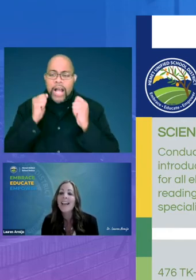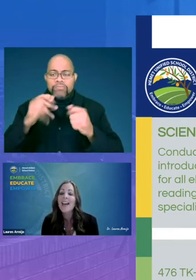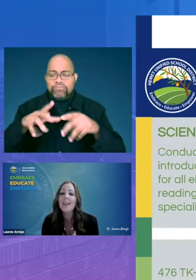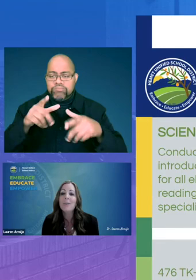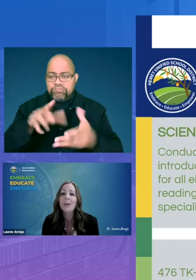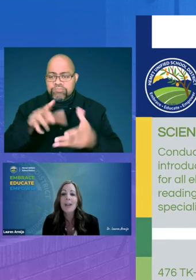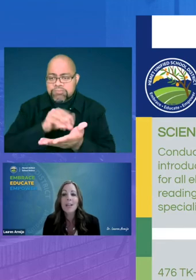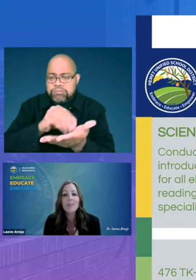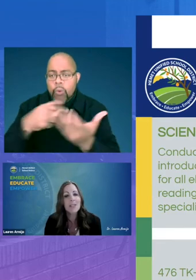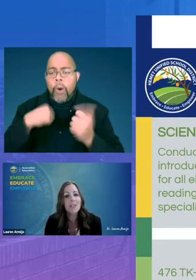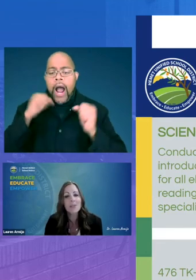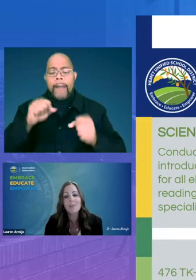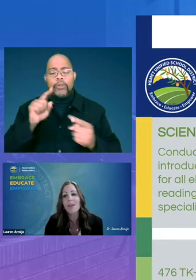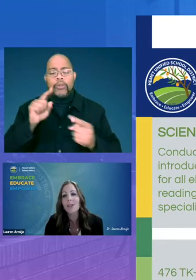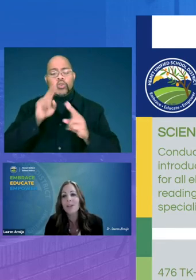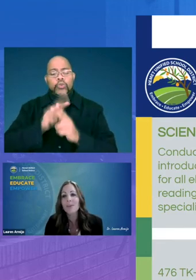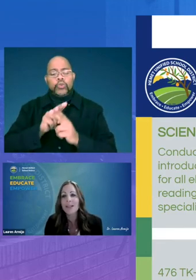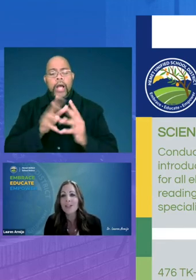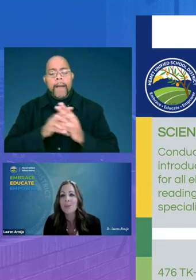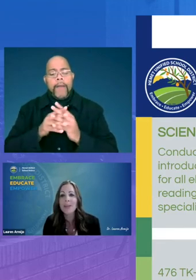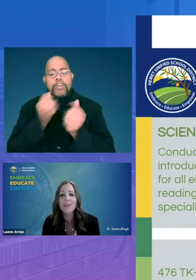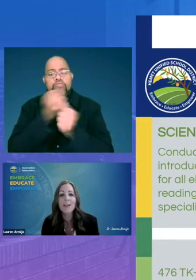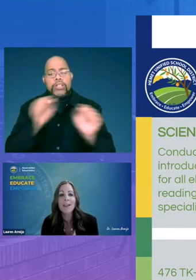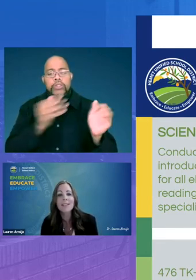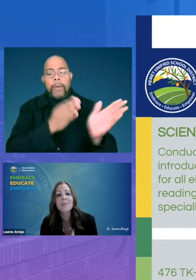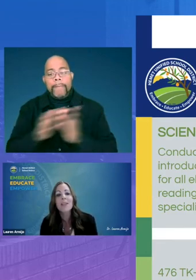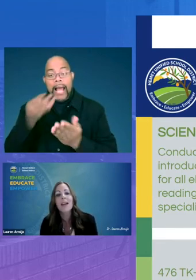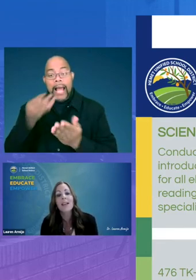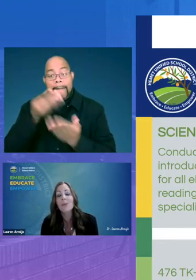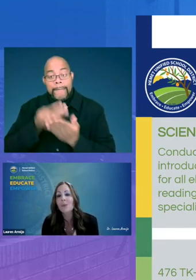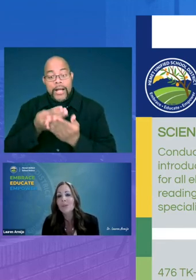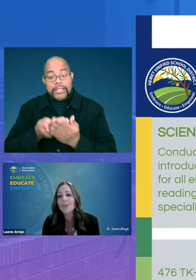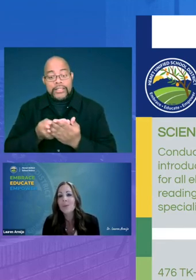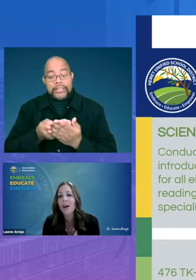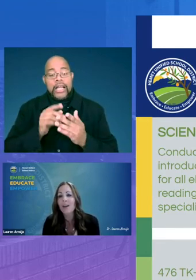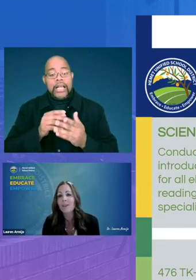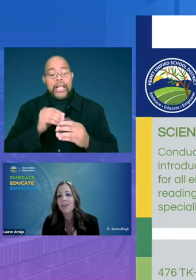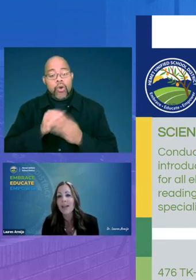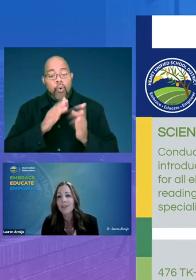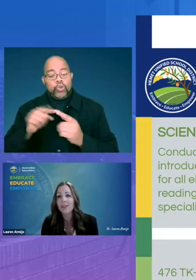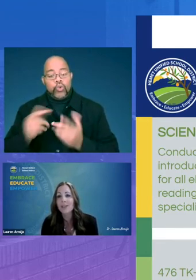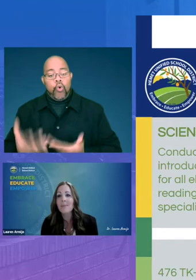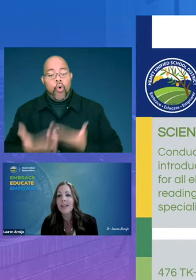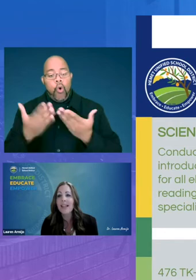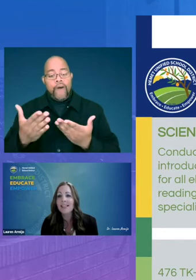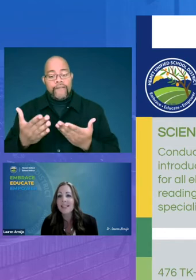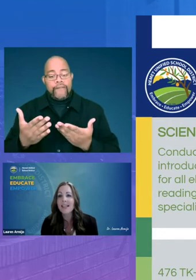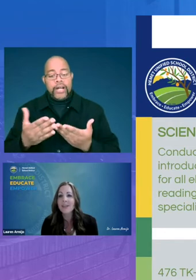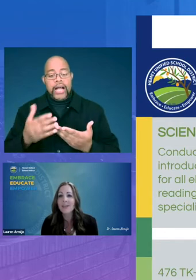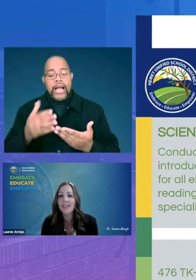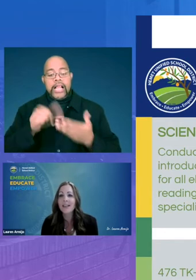that we were able to use american rescue plan funds in order to offer letters by lexia learning